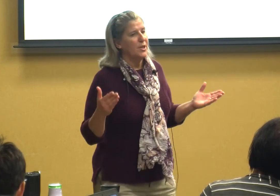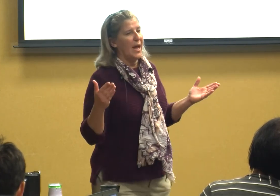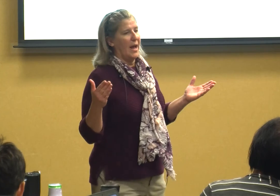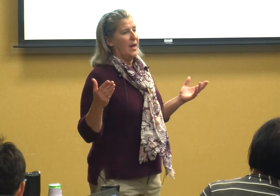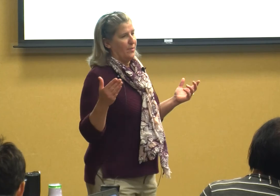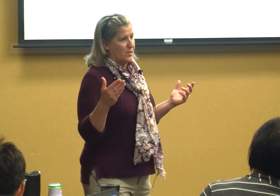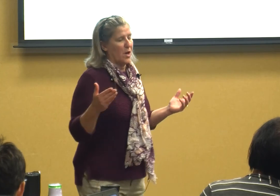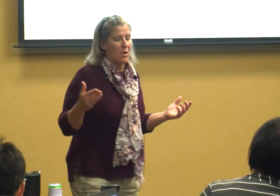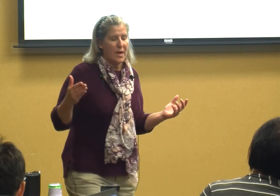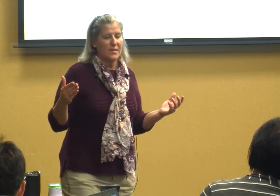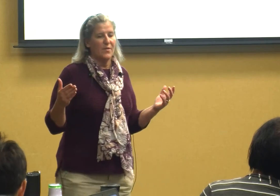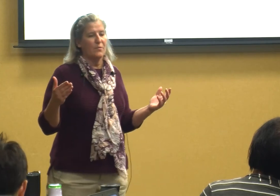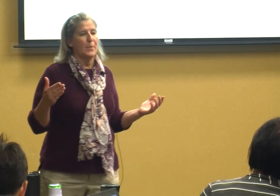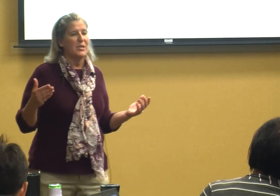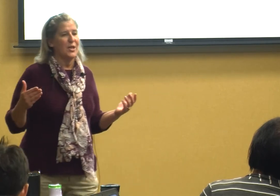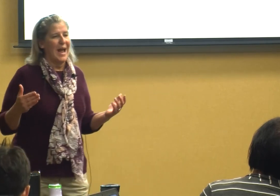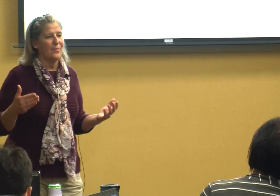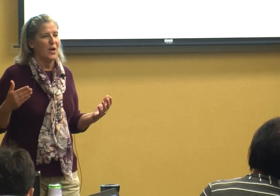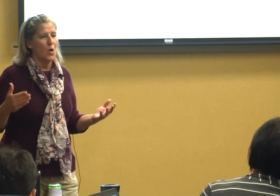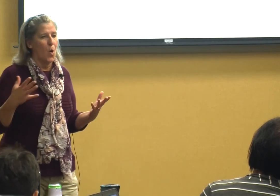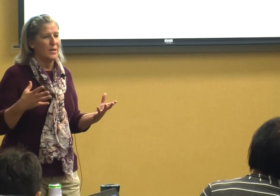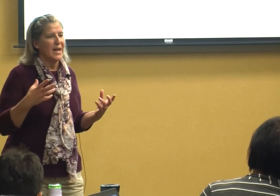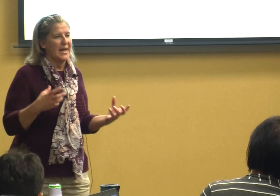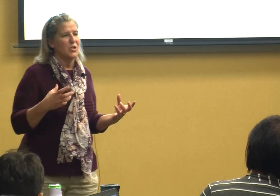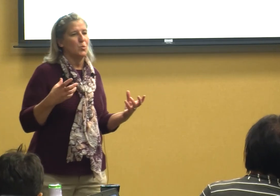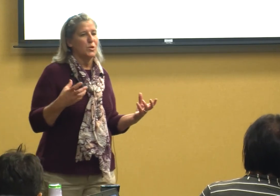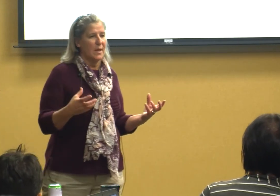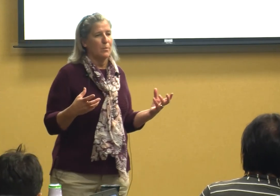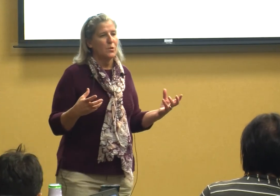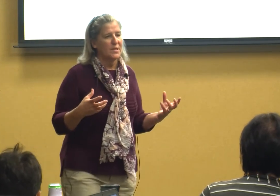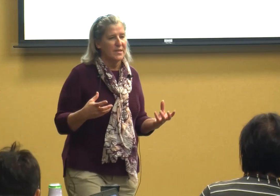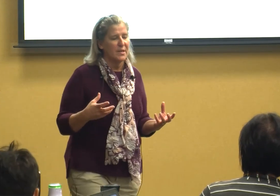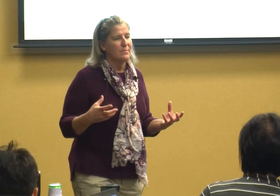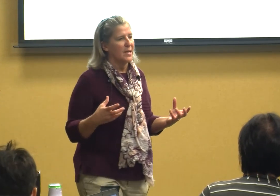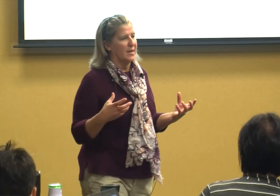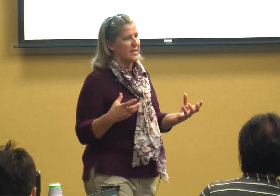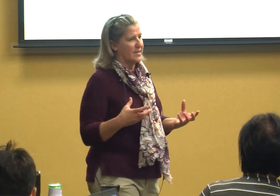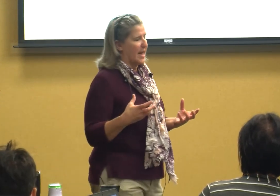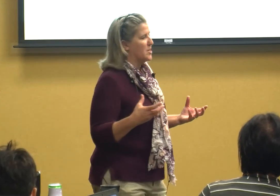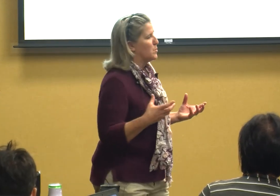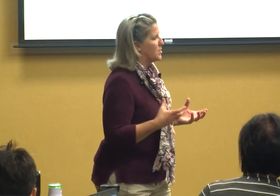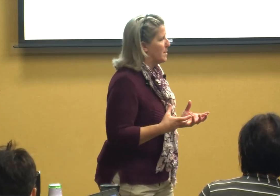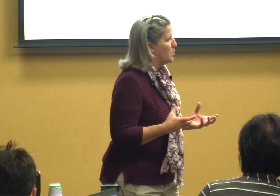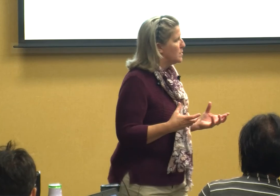there's all kinds of information out there on tangible symbol systems and tangible symbols